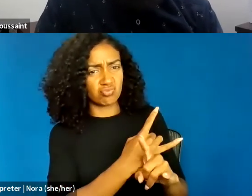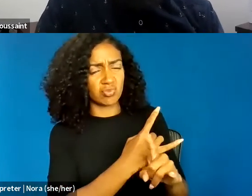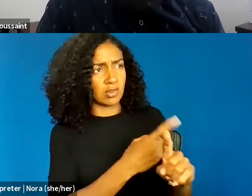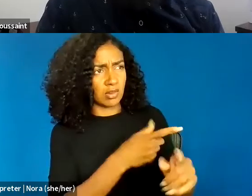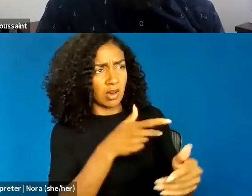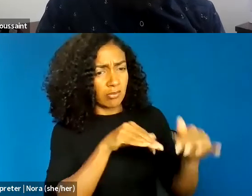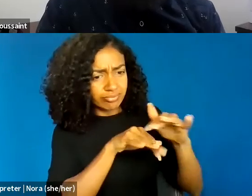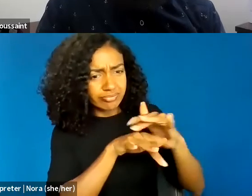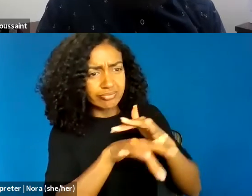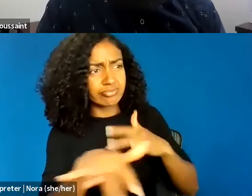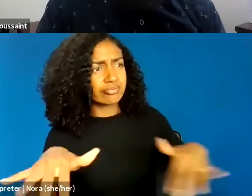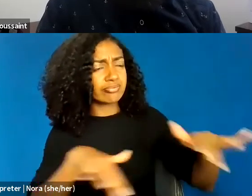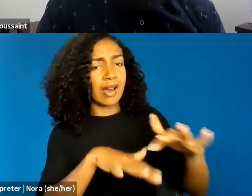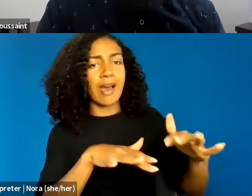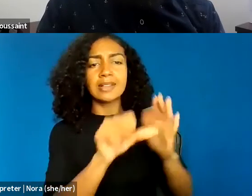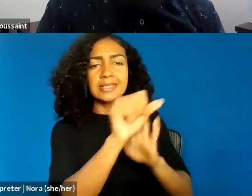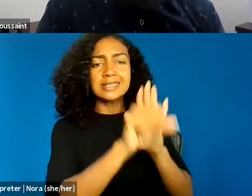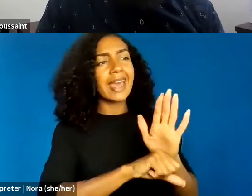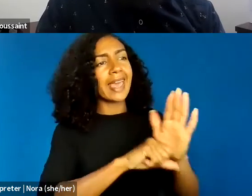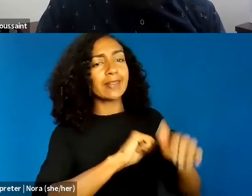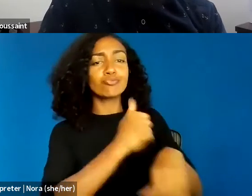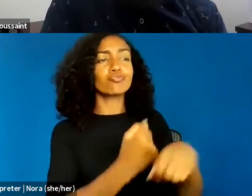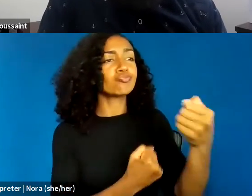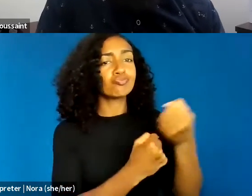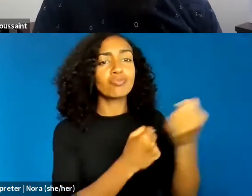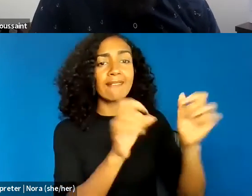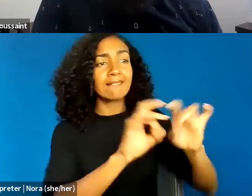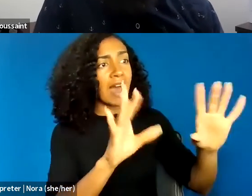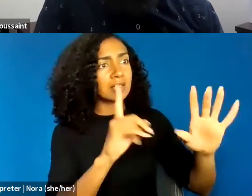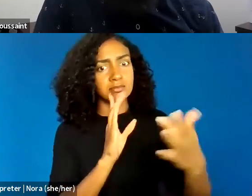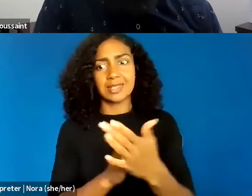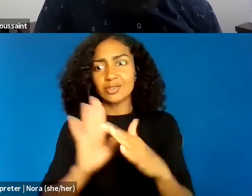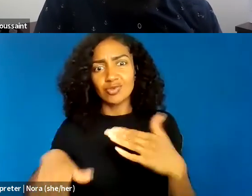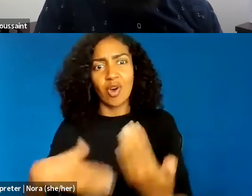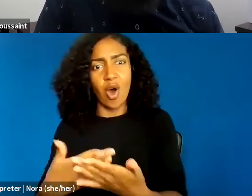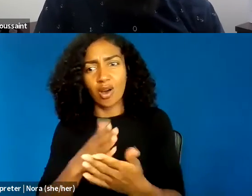of any and all affirmations of Black humanity, and beckons America to a moral reckoning,